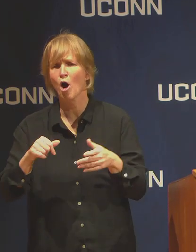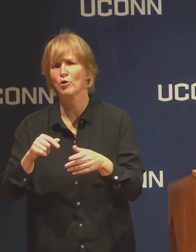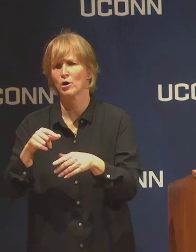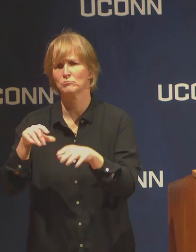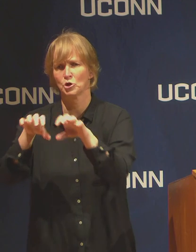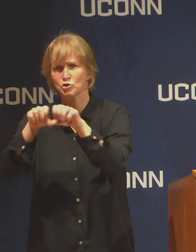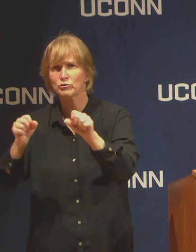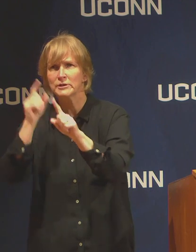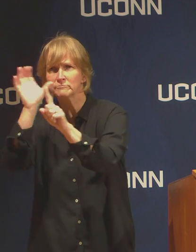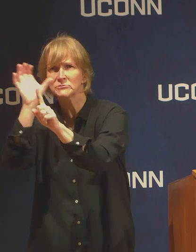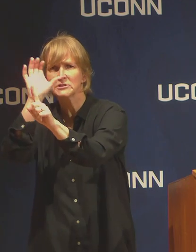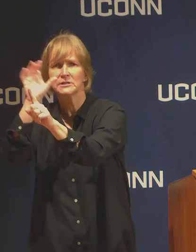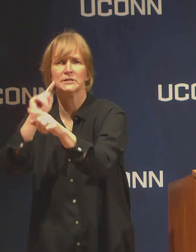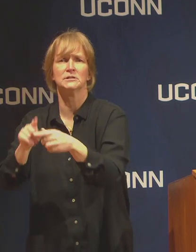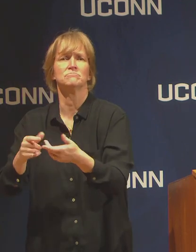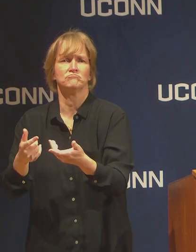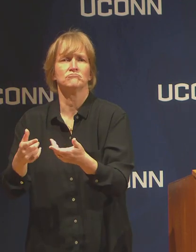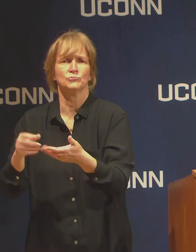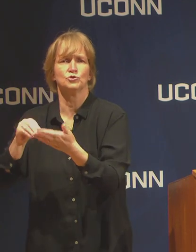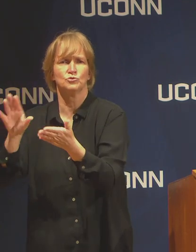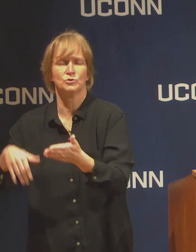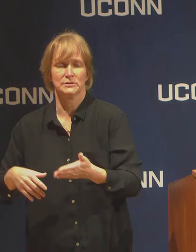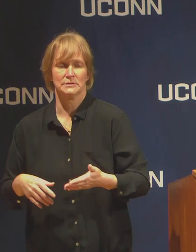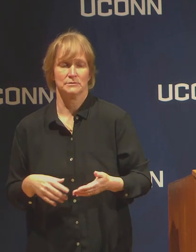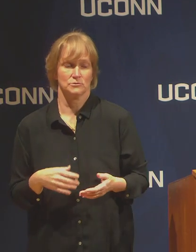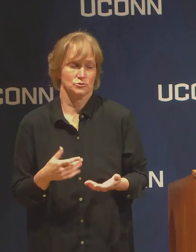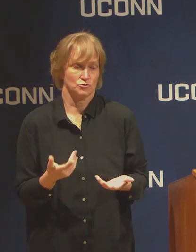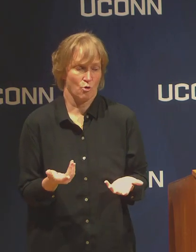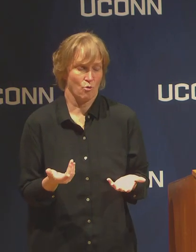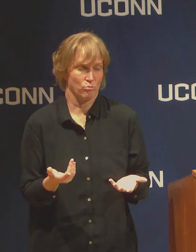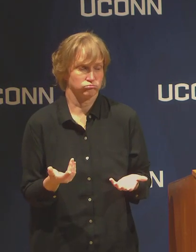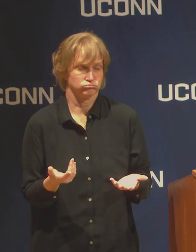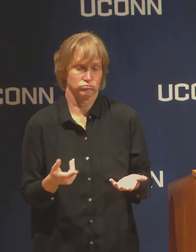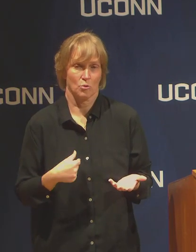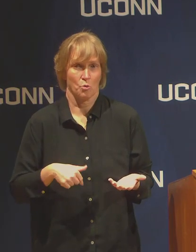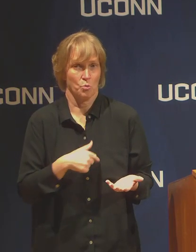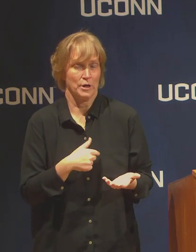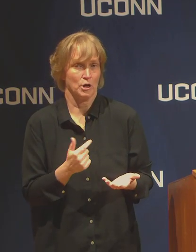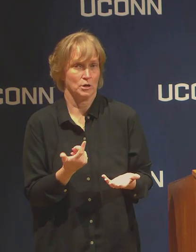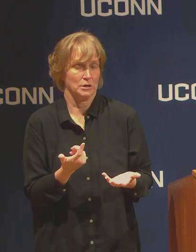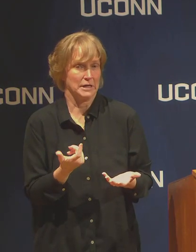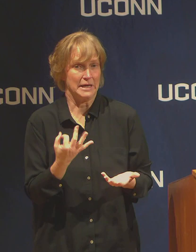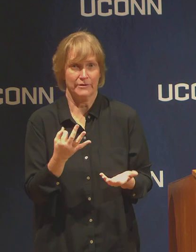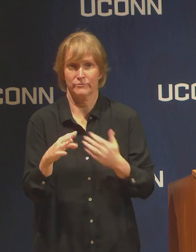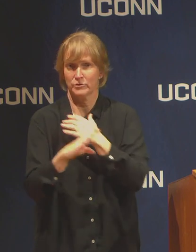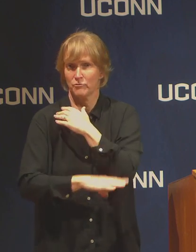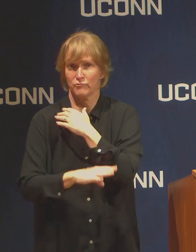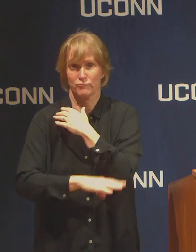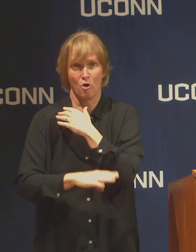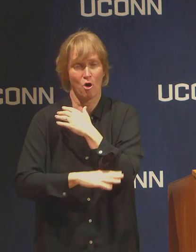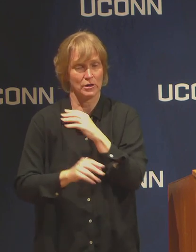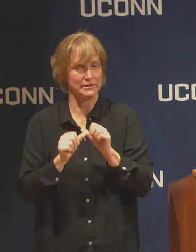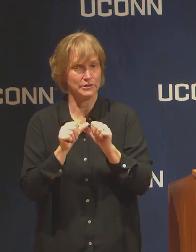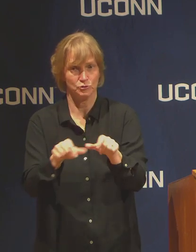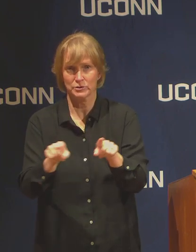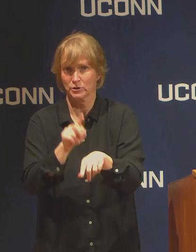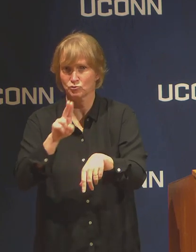Pending fall continues as normal, you are welcome to come back as normal.